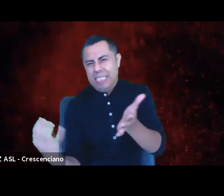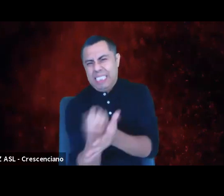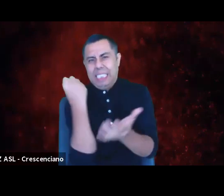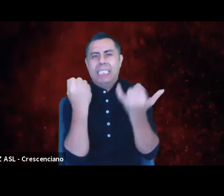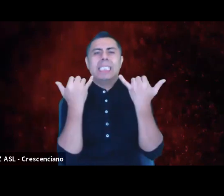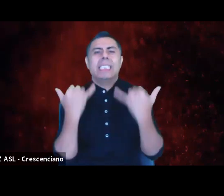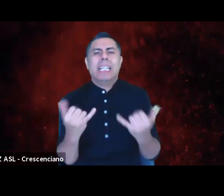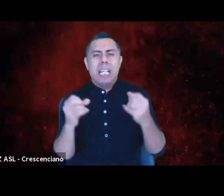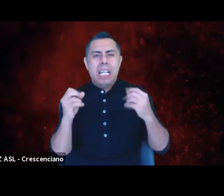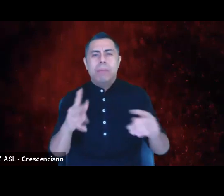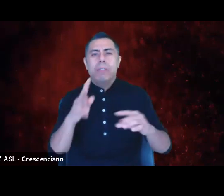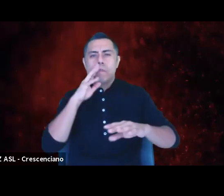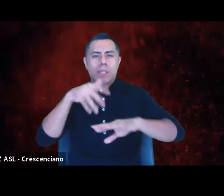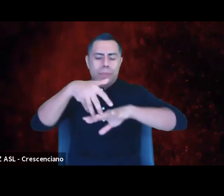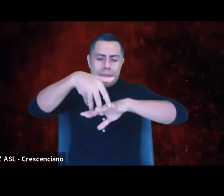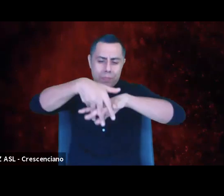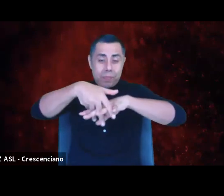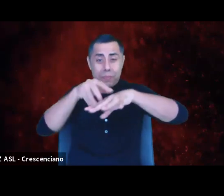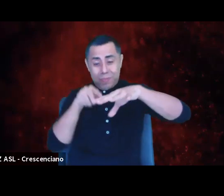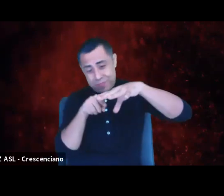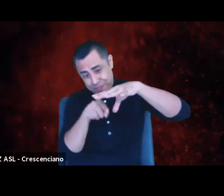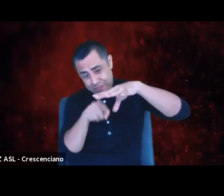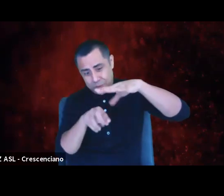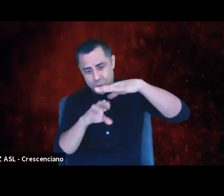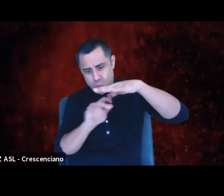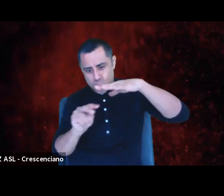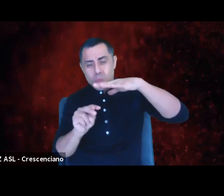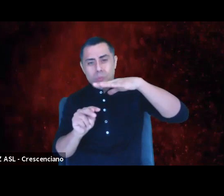to get to the root of this strange fruit.